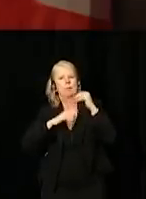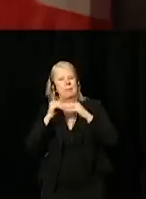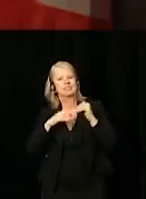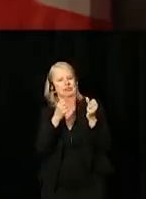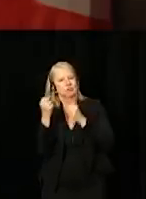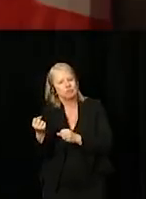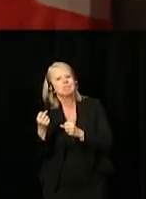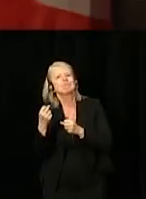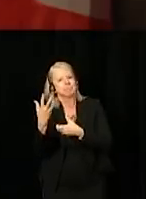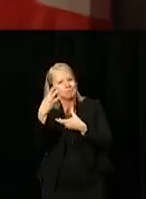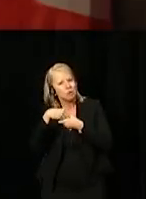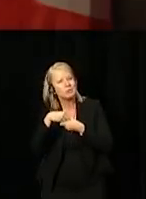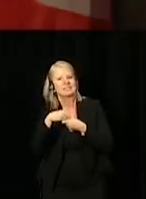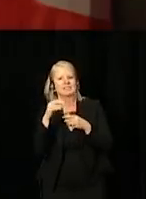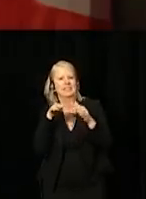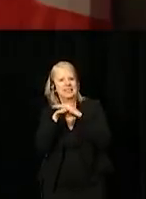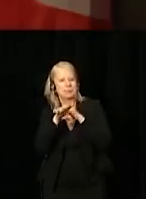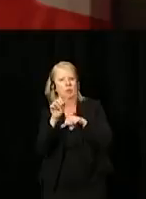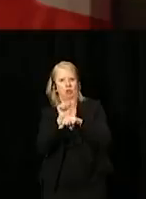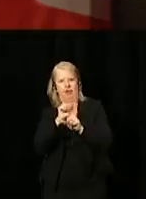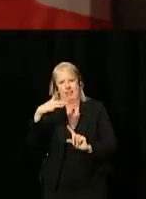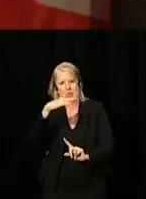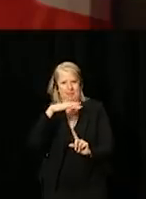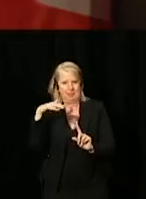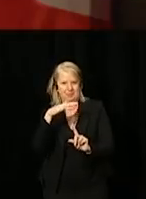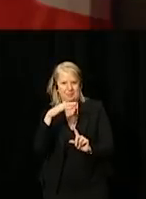inclusive, and accessible work environments.